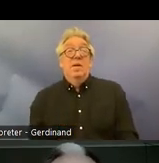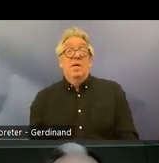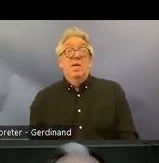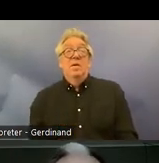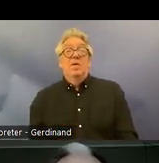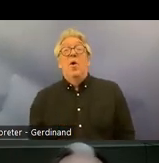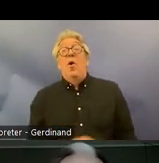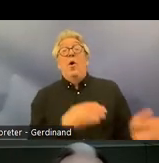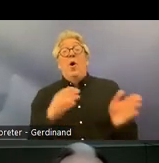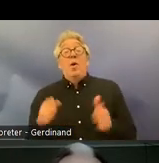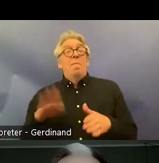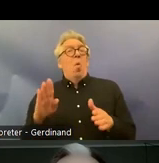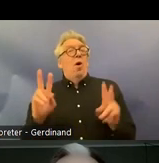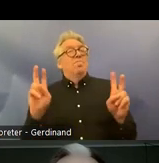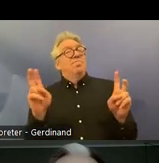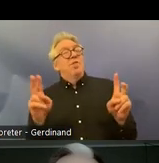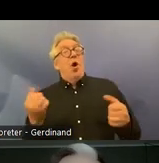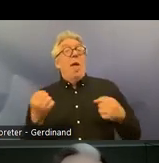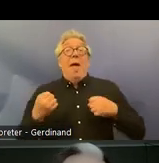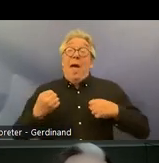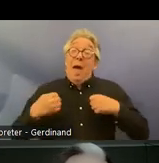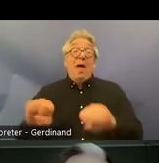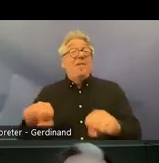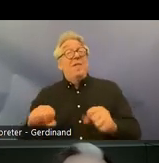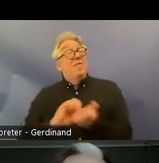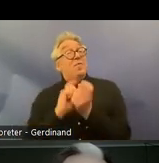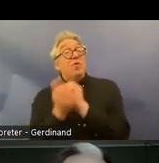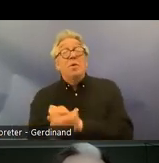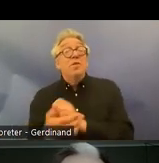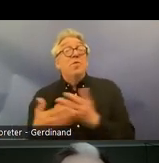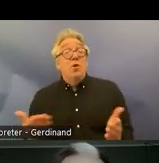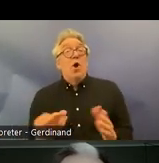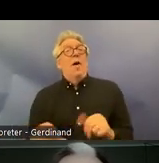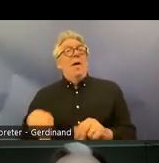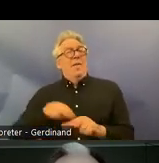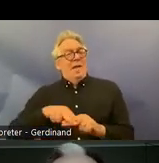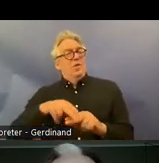transformation where National legislation is changed in order to uh